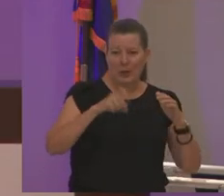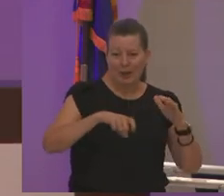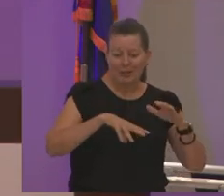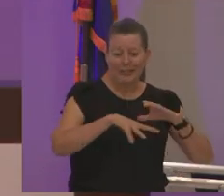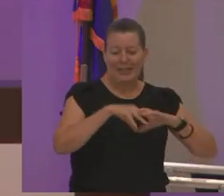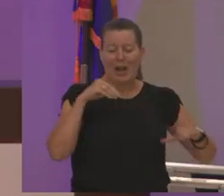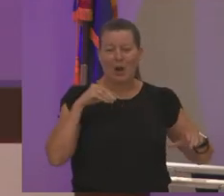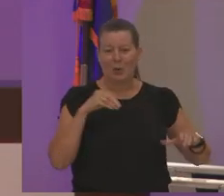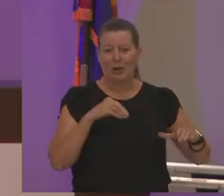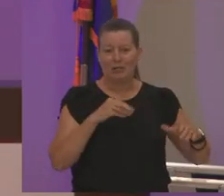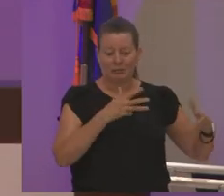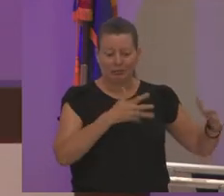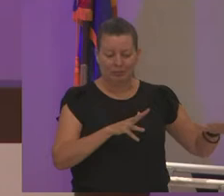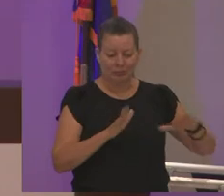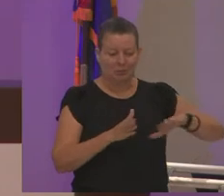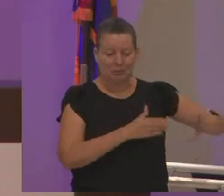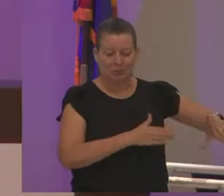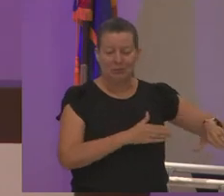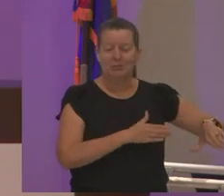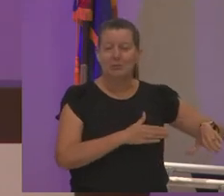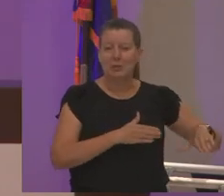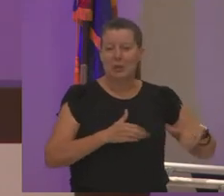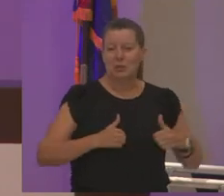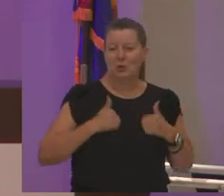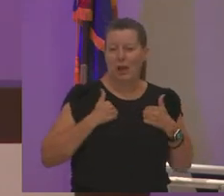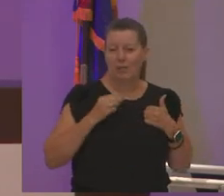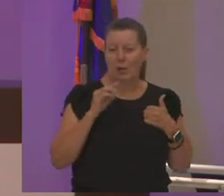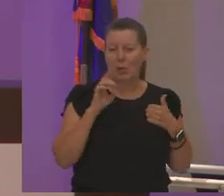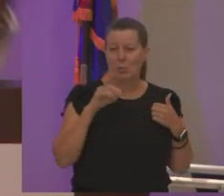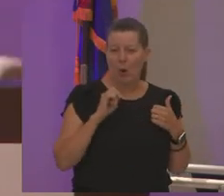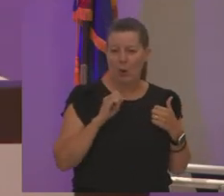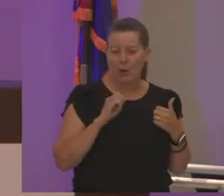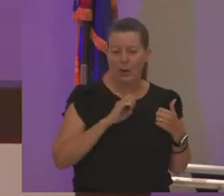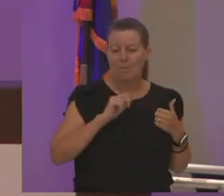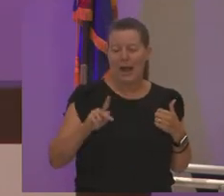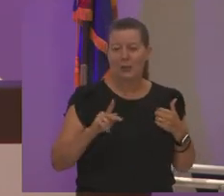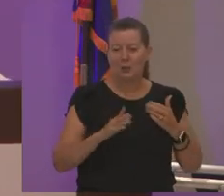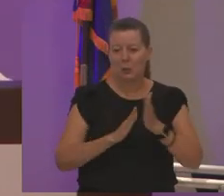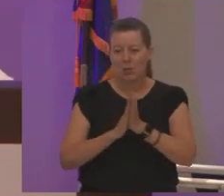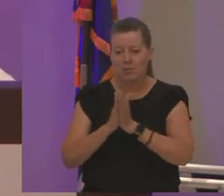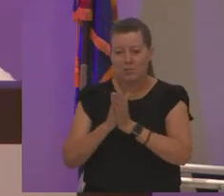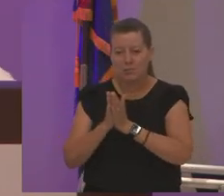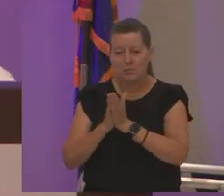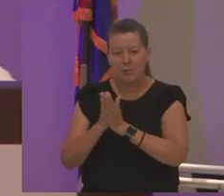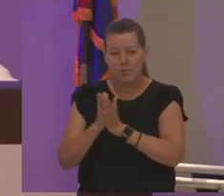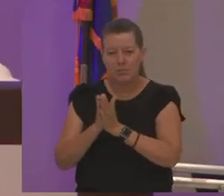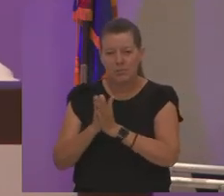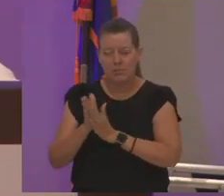and we have to get back into thriving mode so when the first word that i wanted to talk about was